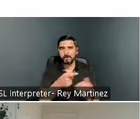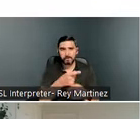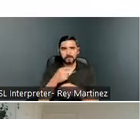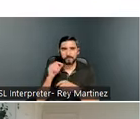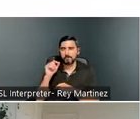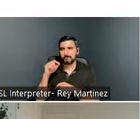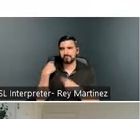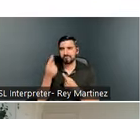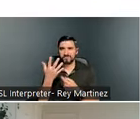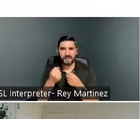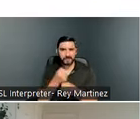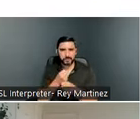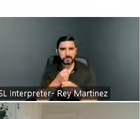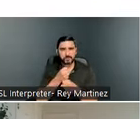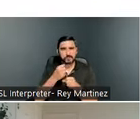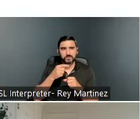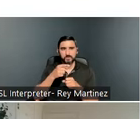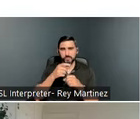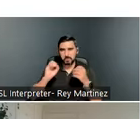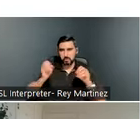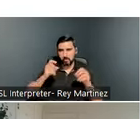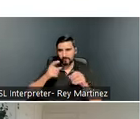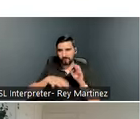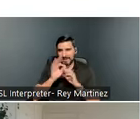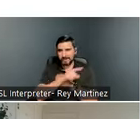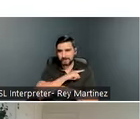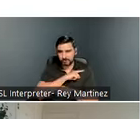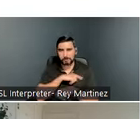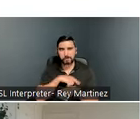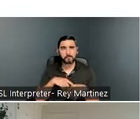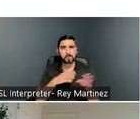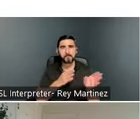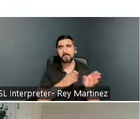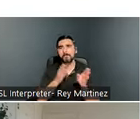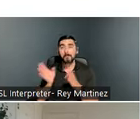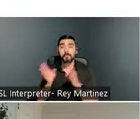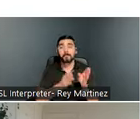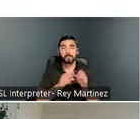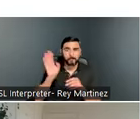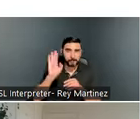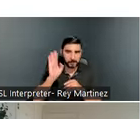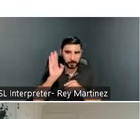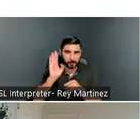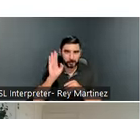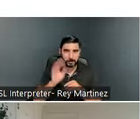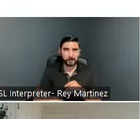to honor. But then list B is kind of interesting and special to this specific project. Let’s see